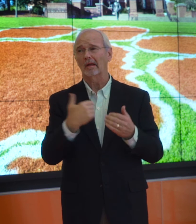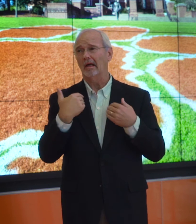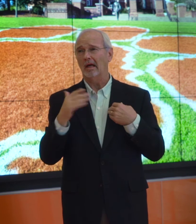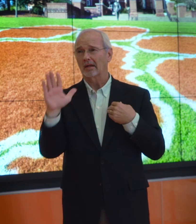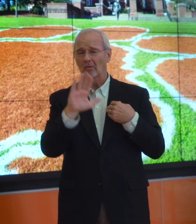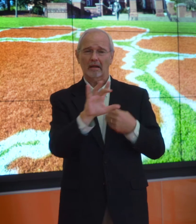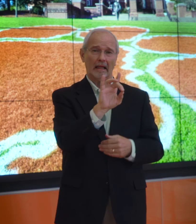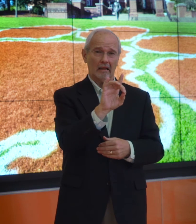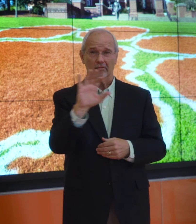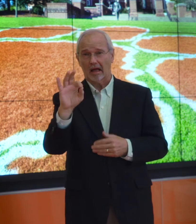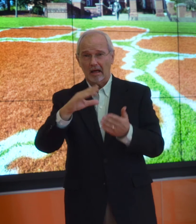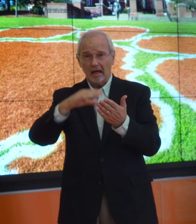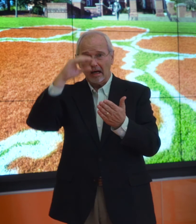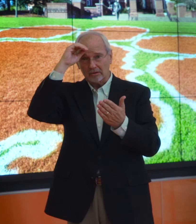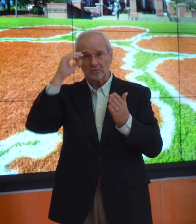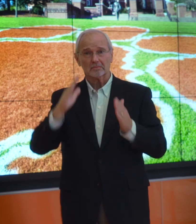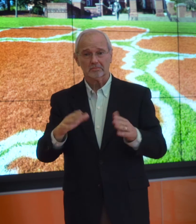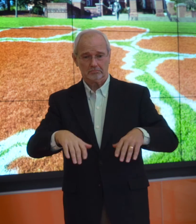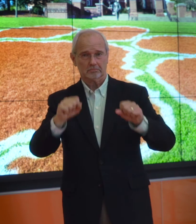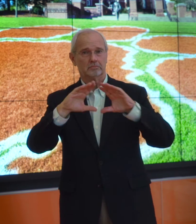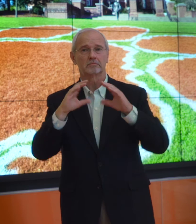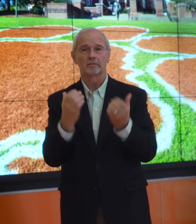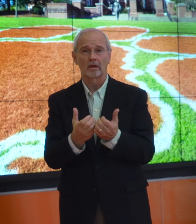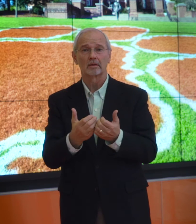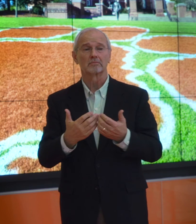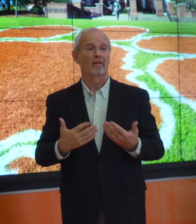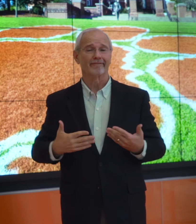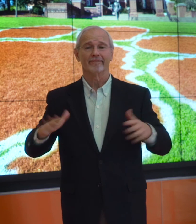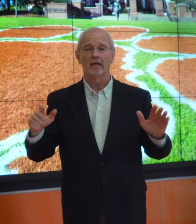We had approximatelly 8 or 9 students take the class.